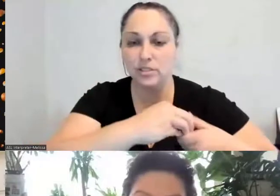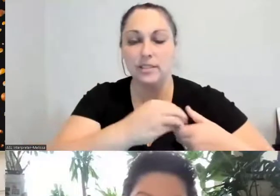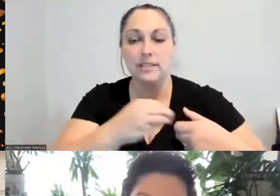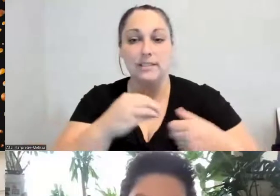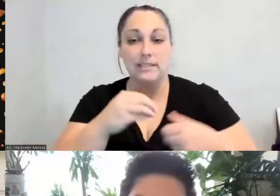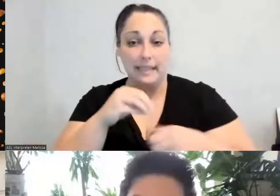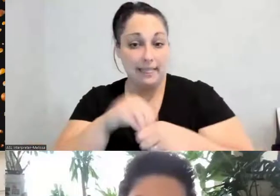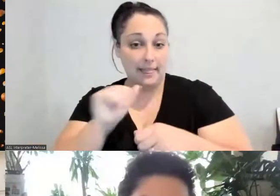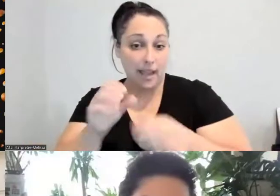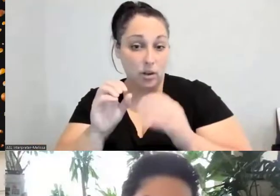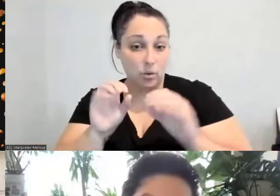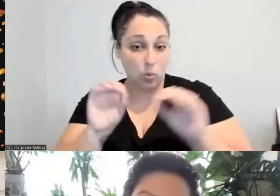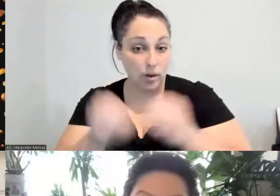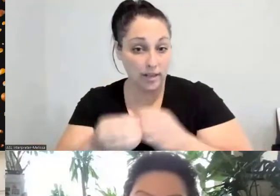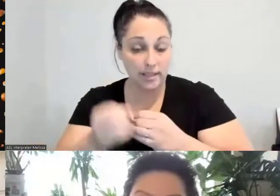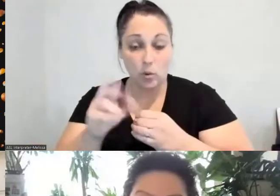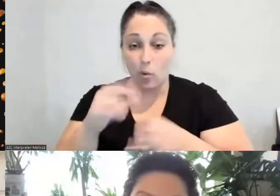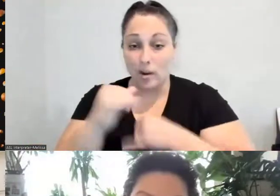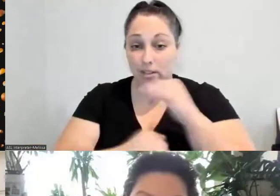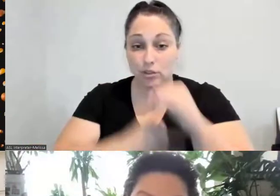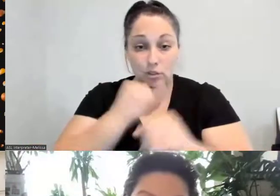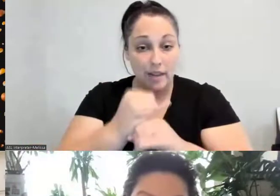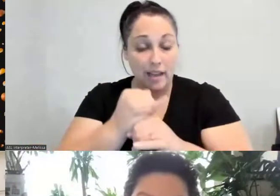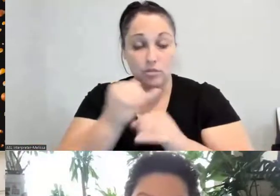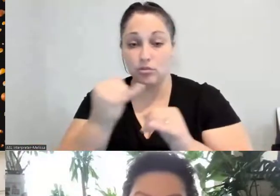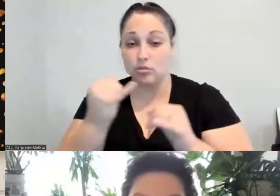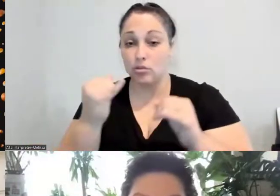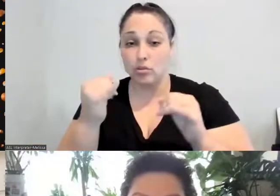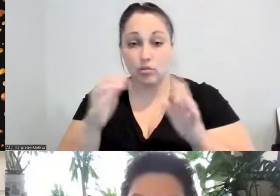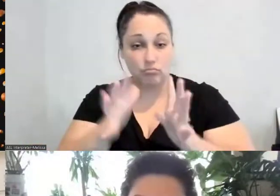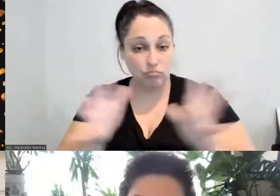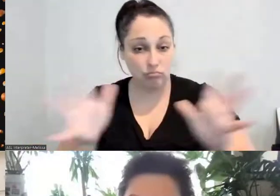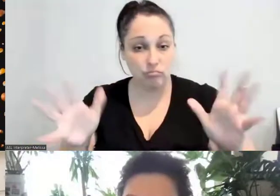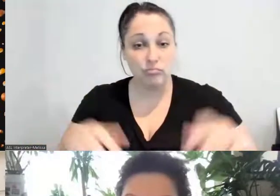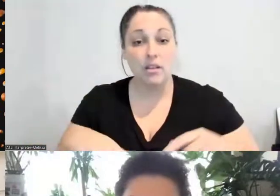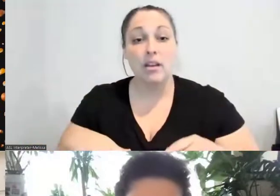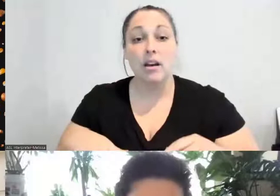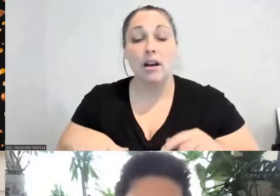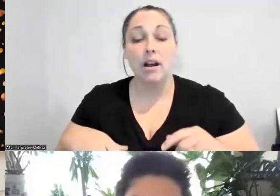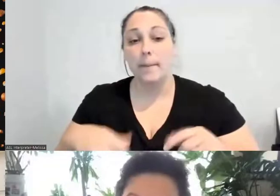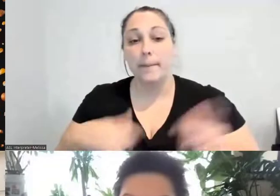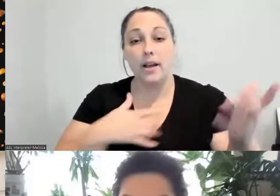whether, you know, with international organizations, but really getting to know where you are, who's there, who's